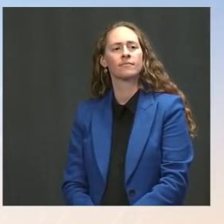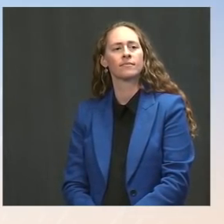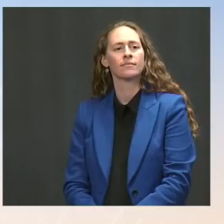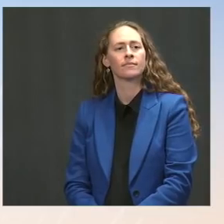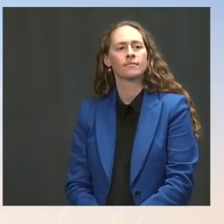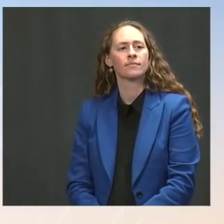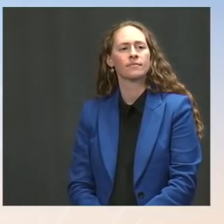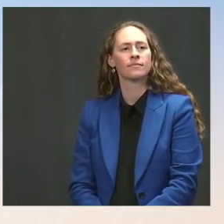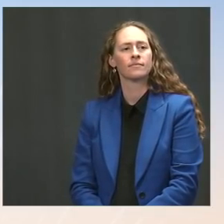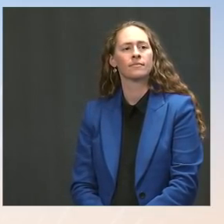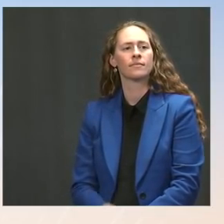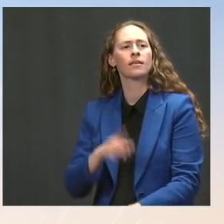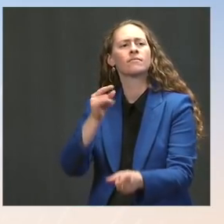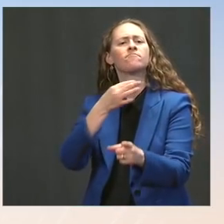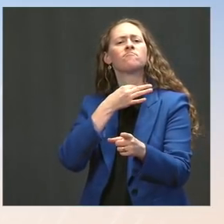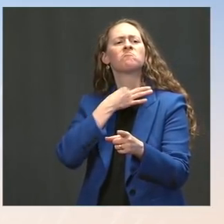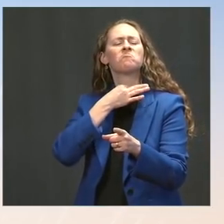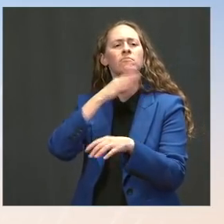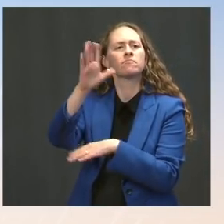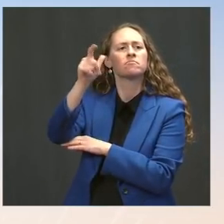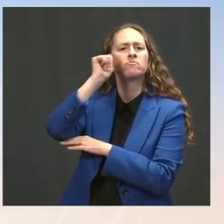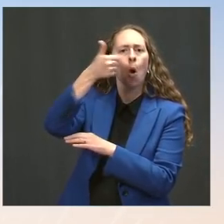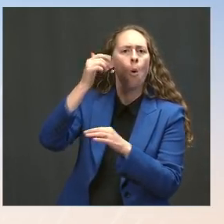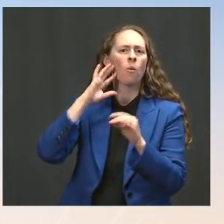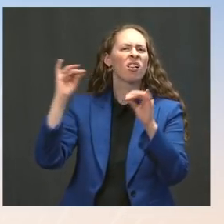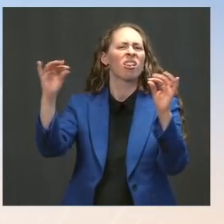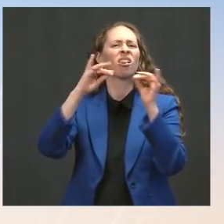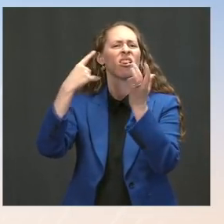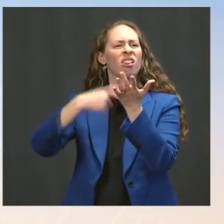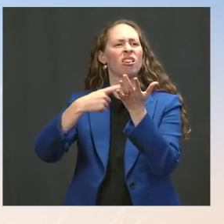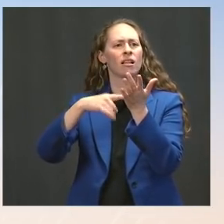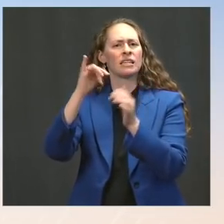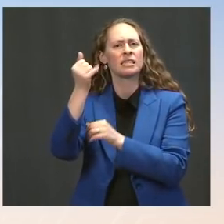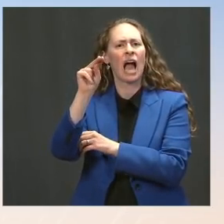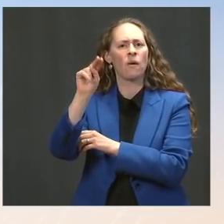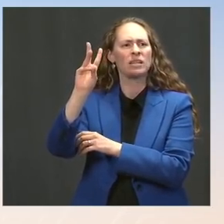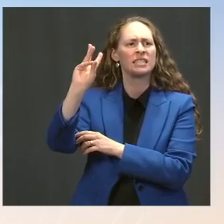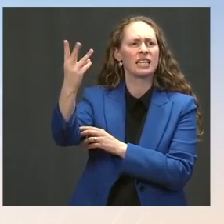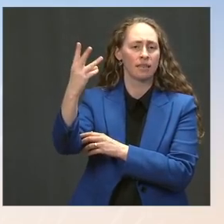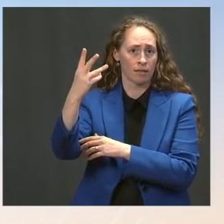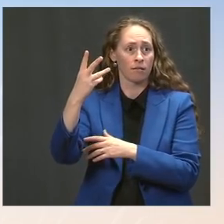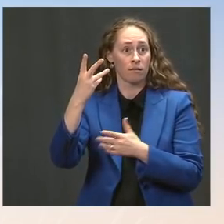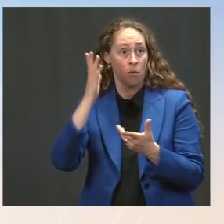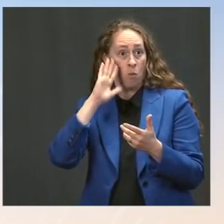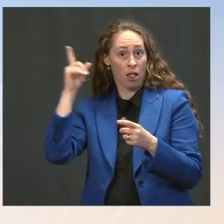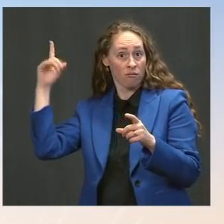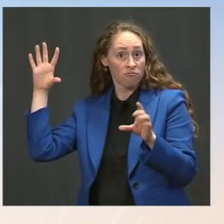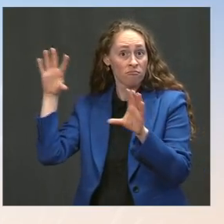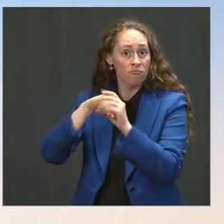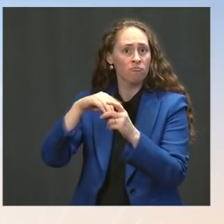Do you know if the President plans to watch any of it? And what are his expectations for the outcome? Ms. Psaki: Well, I think, first,